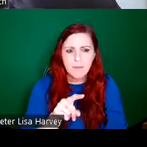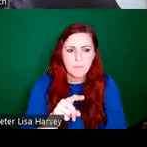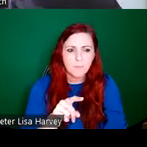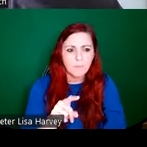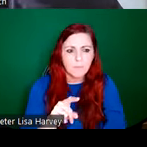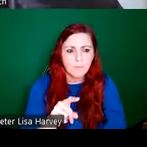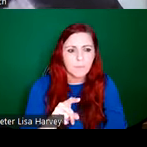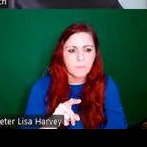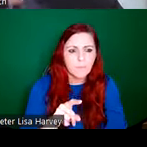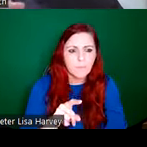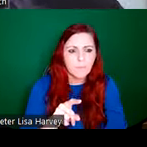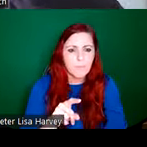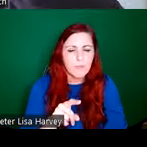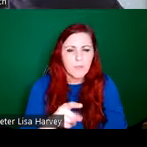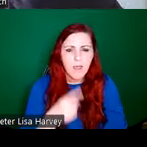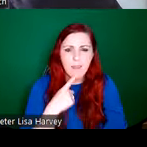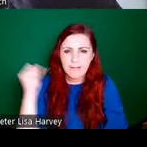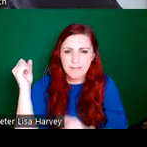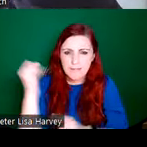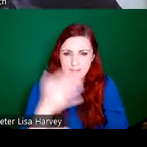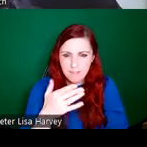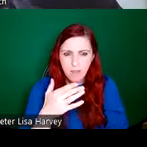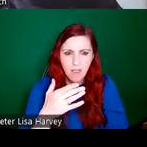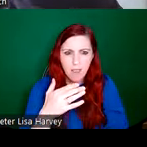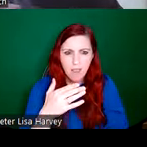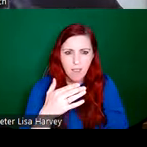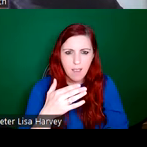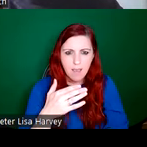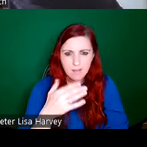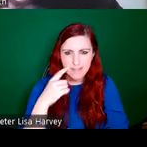catching the light and her pink headscarf. Interesting to see the different